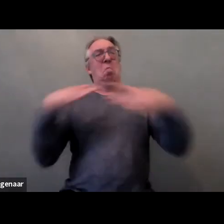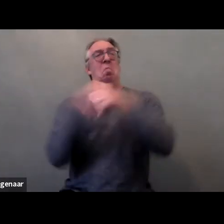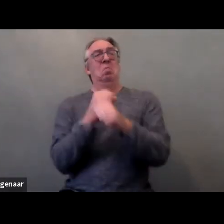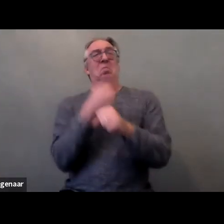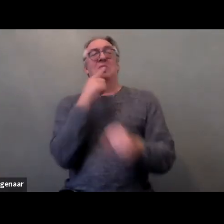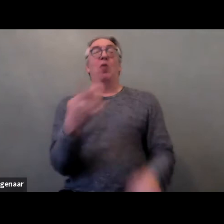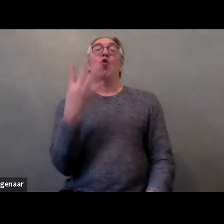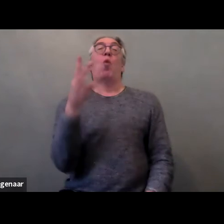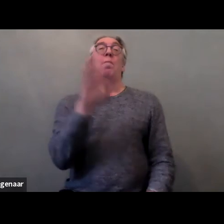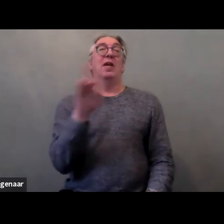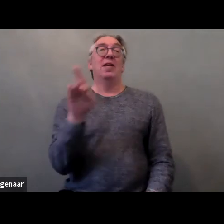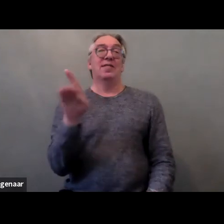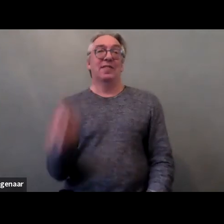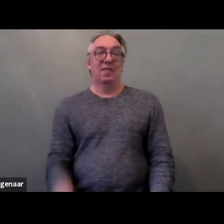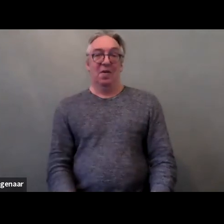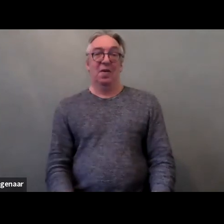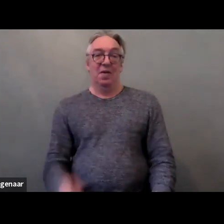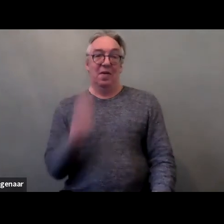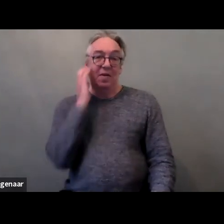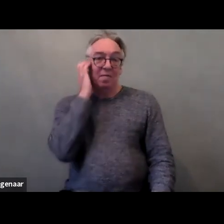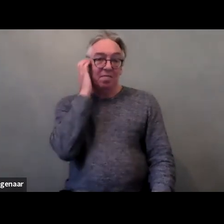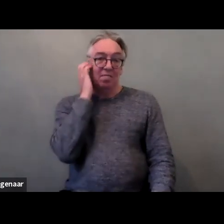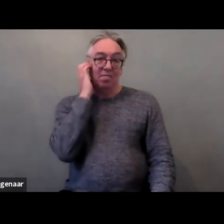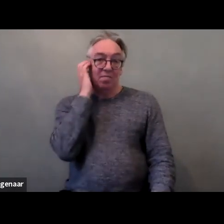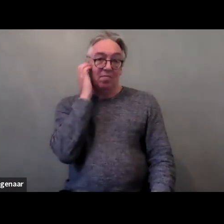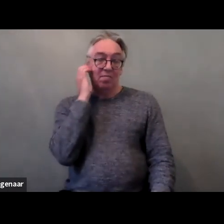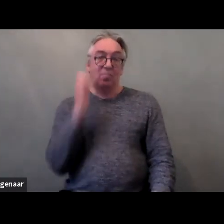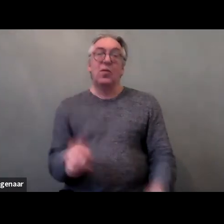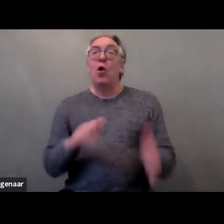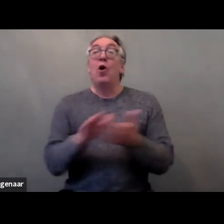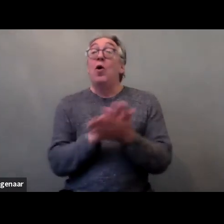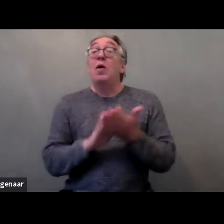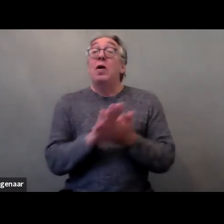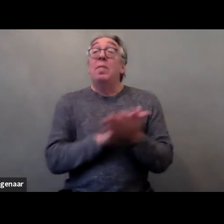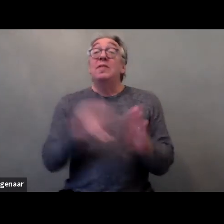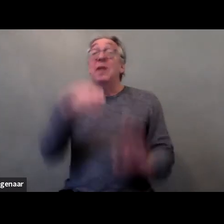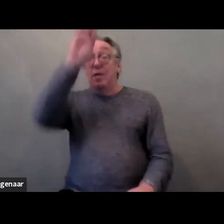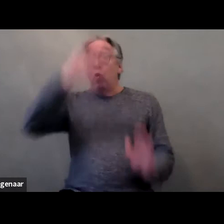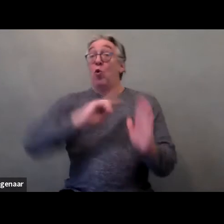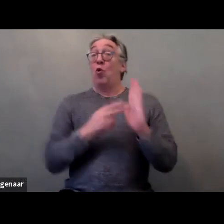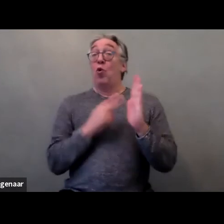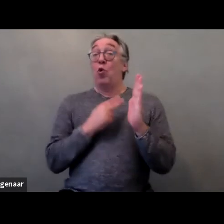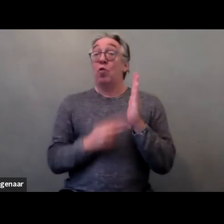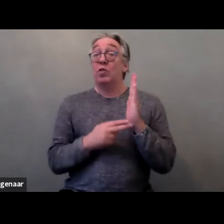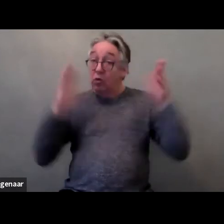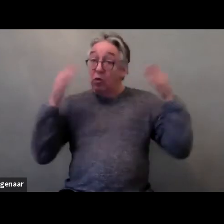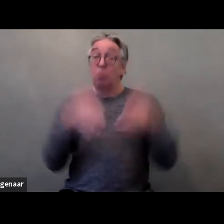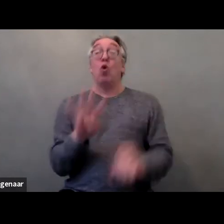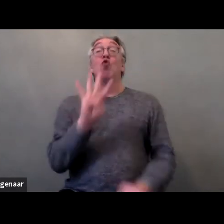as the 4 P's of the Istanbul Convention, which means that The Convention takes on four pronged approach